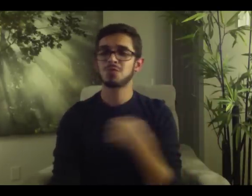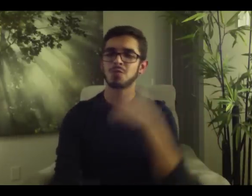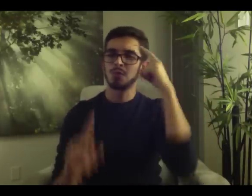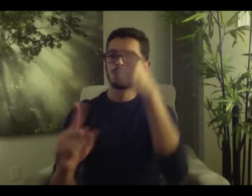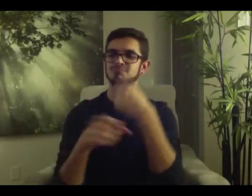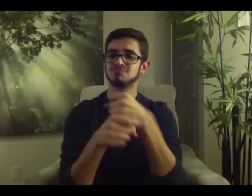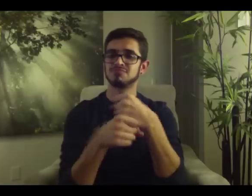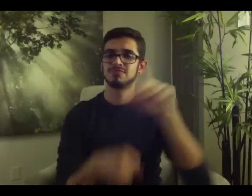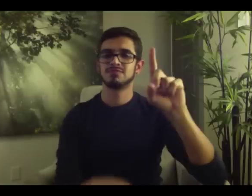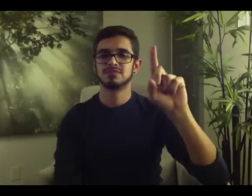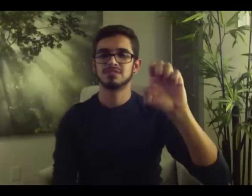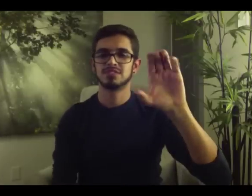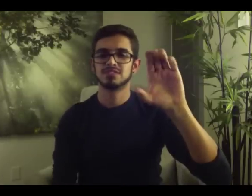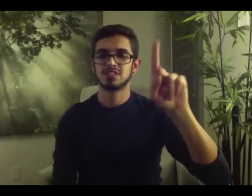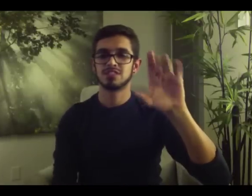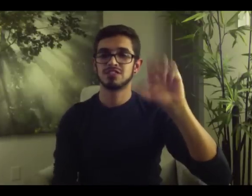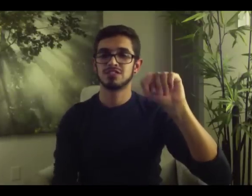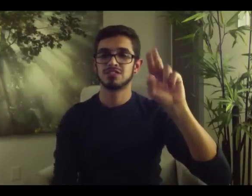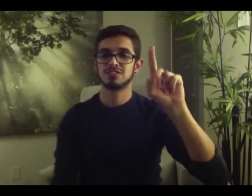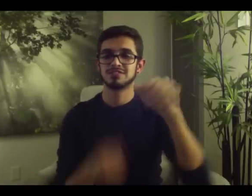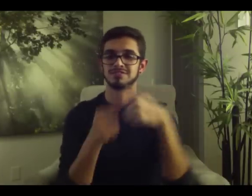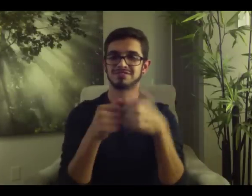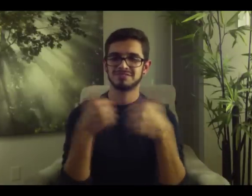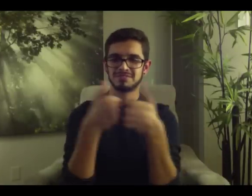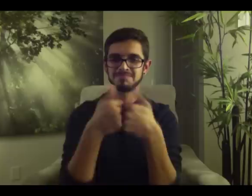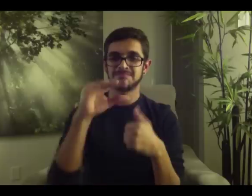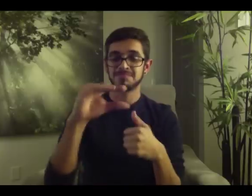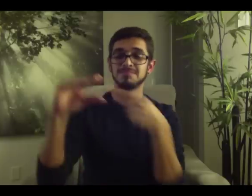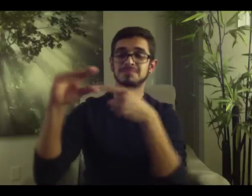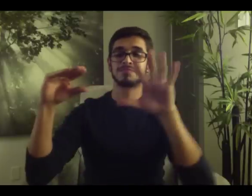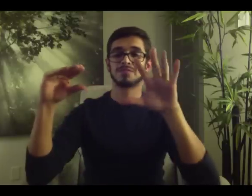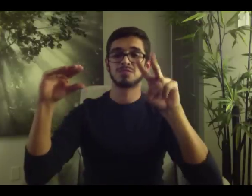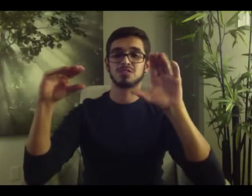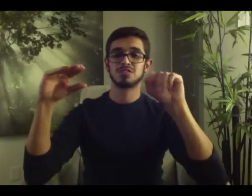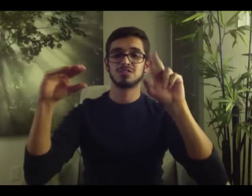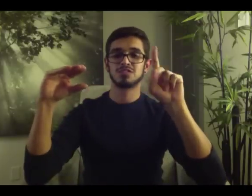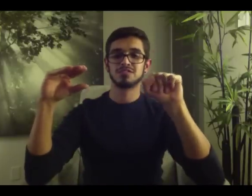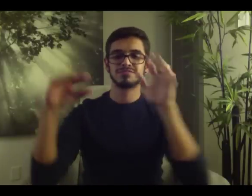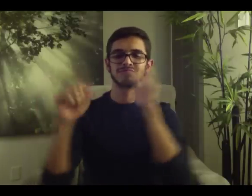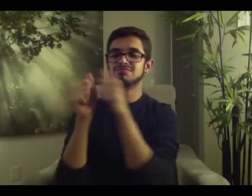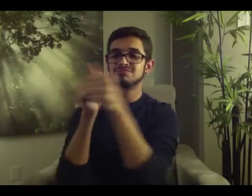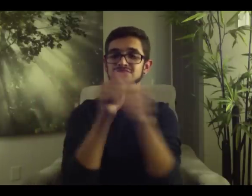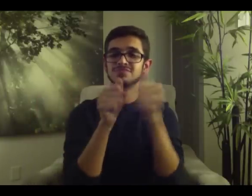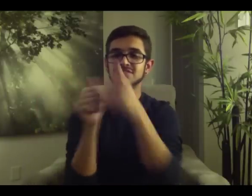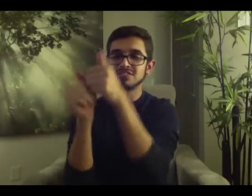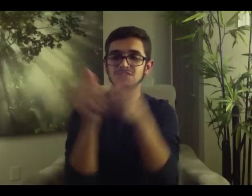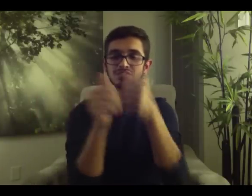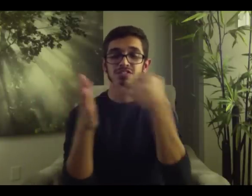We will produce decks of playing cards. There are 52 cards in a deck, therefore we need an artist for each card.